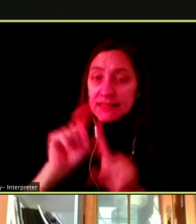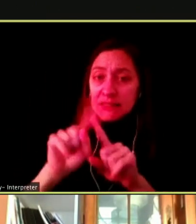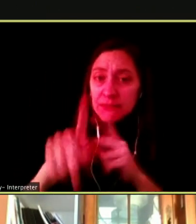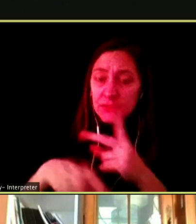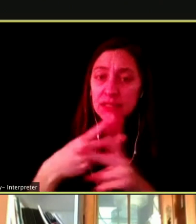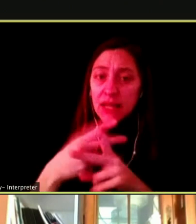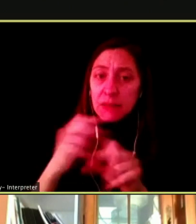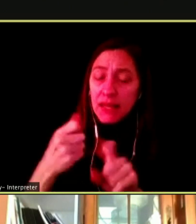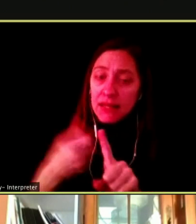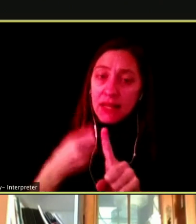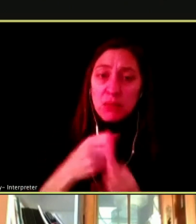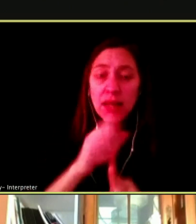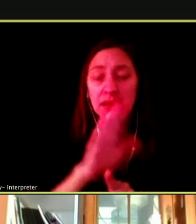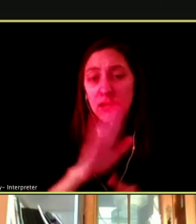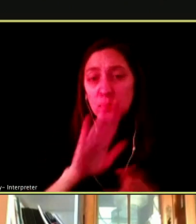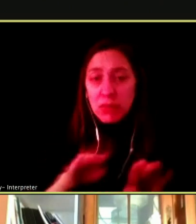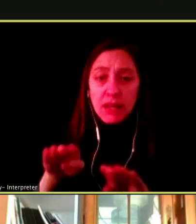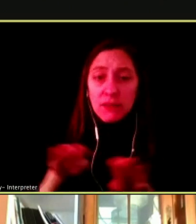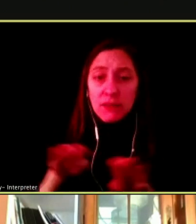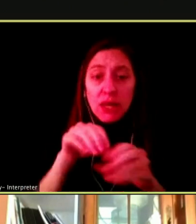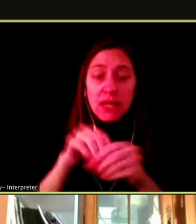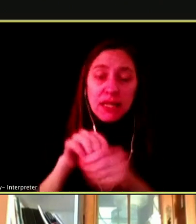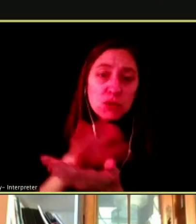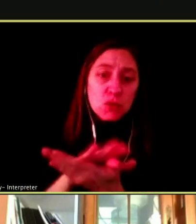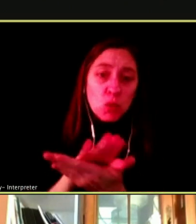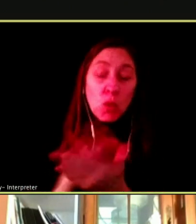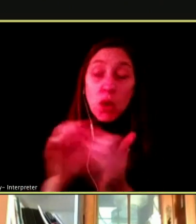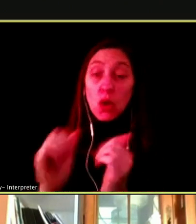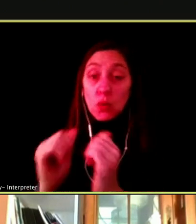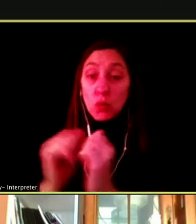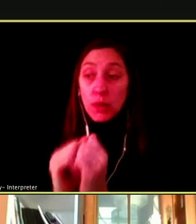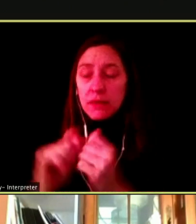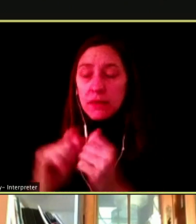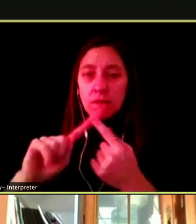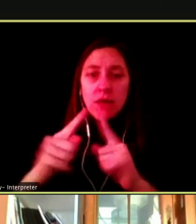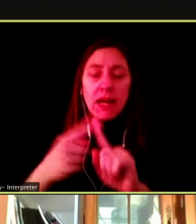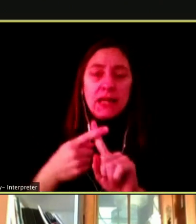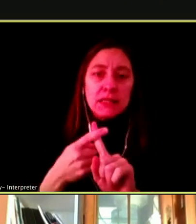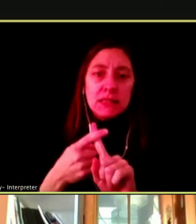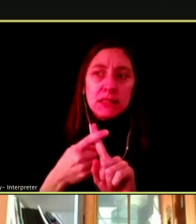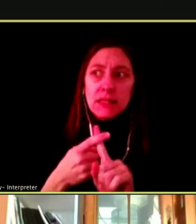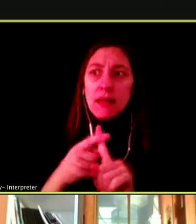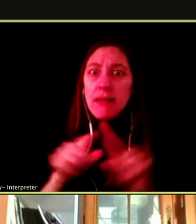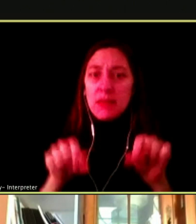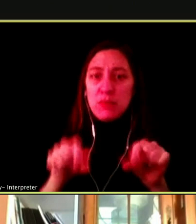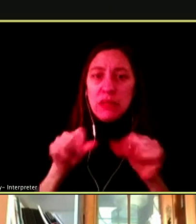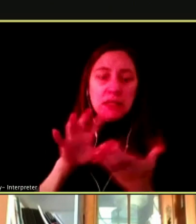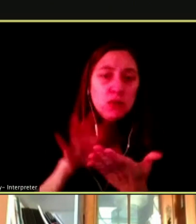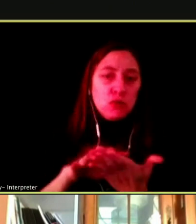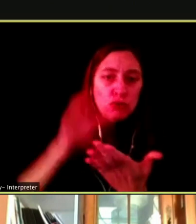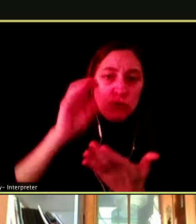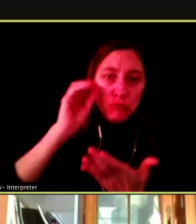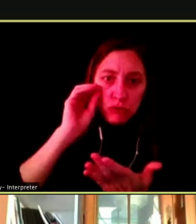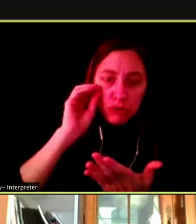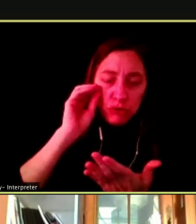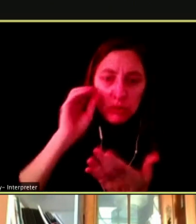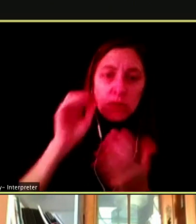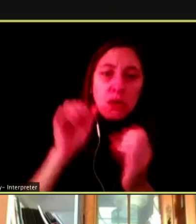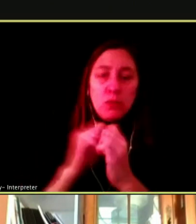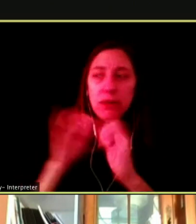THEIR BEHAVIOR IN SCHOOL BOARD EVEN THEIR ABILITY TO LEARN AND TO ATTEND SCHOOL, THE